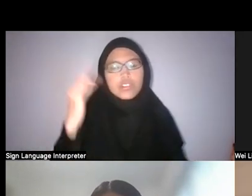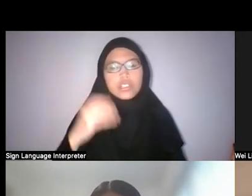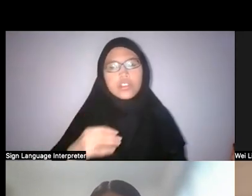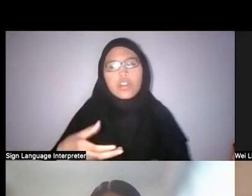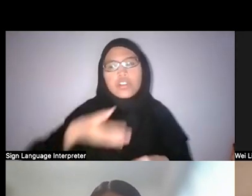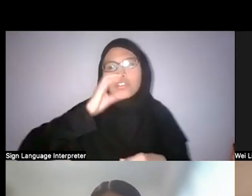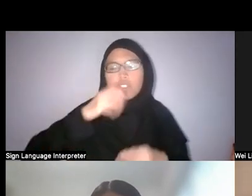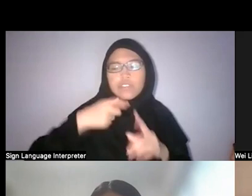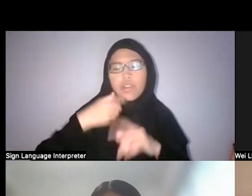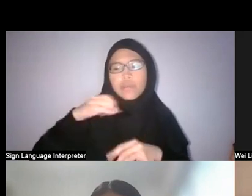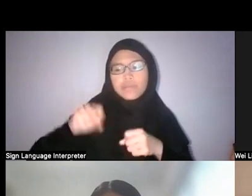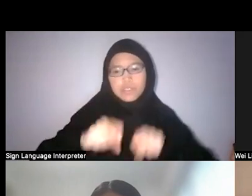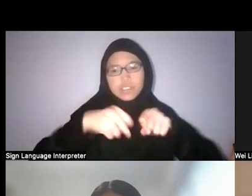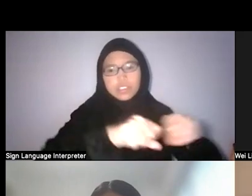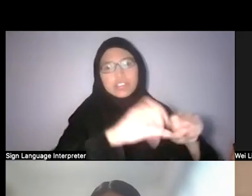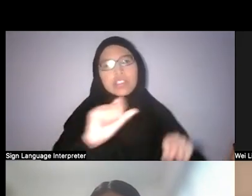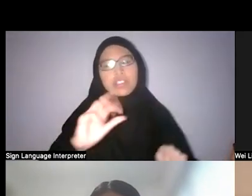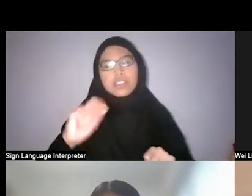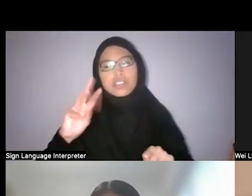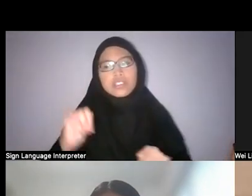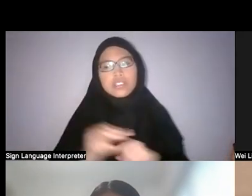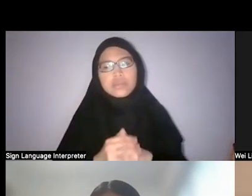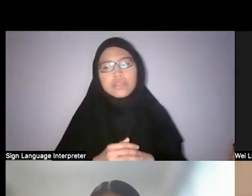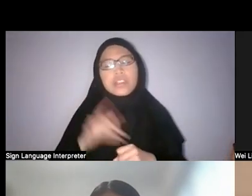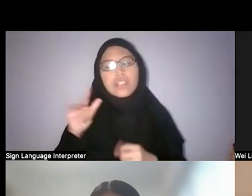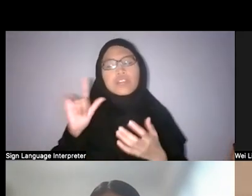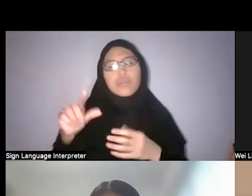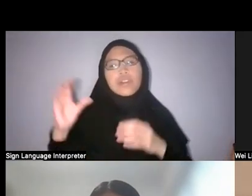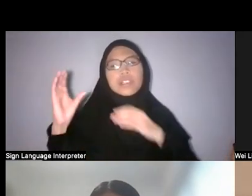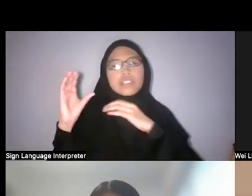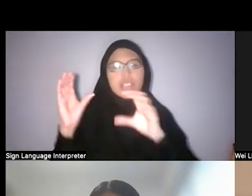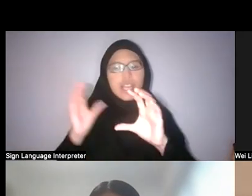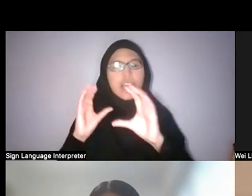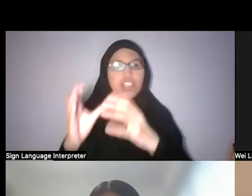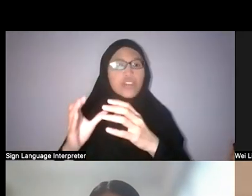So you know, they were one category of indigenous community,